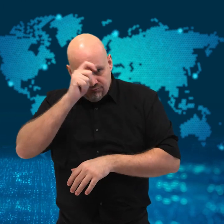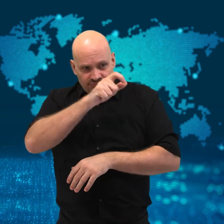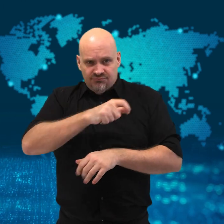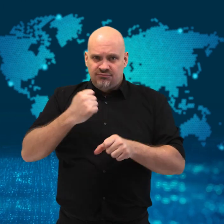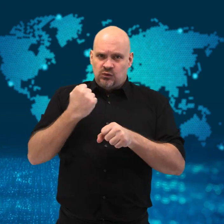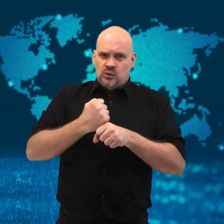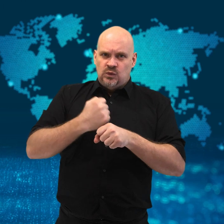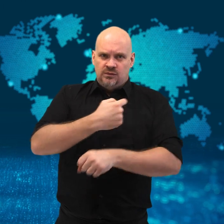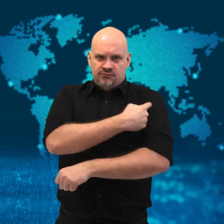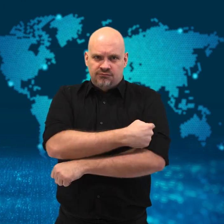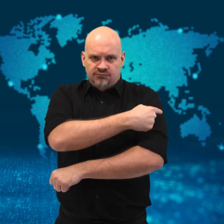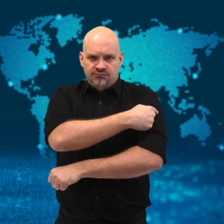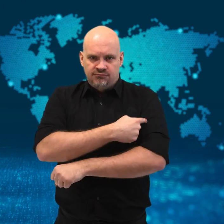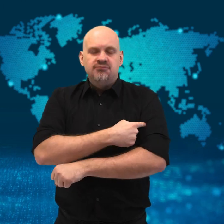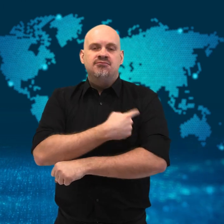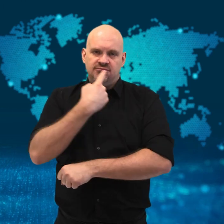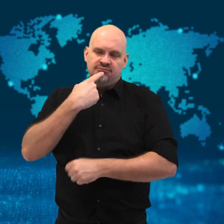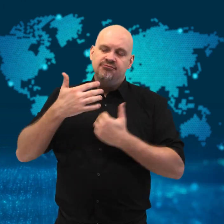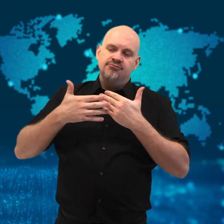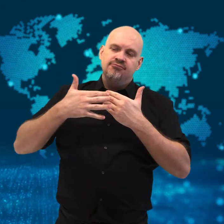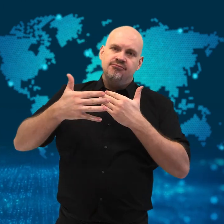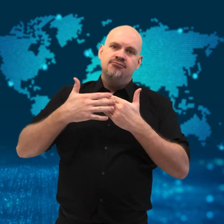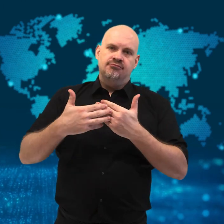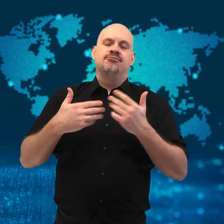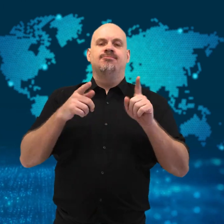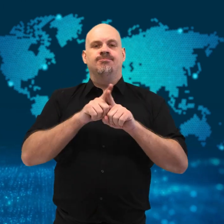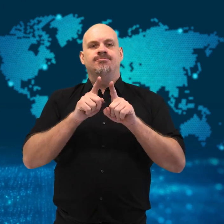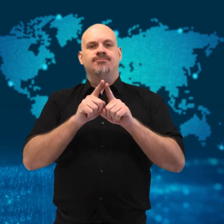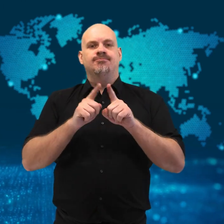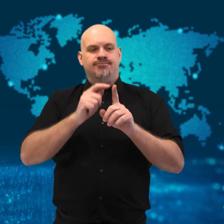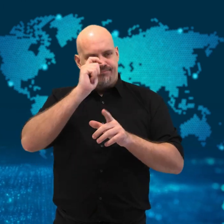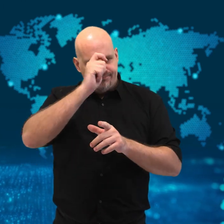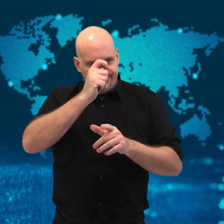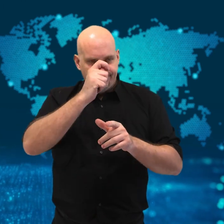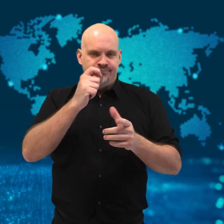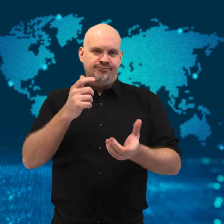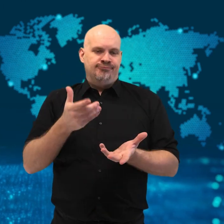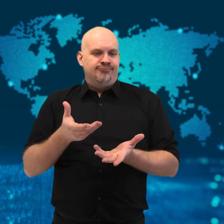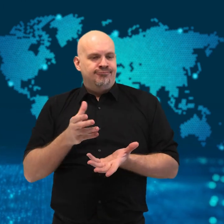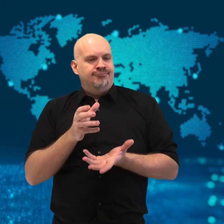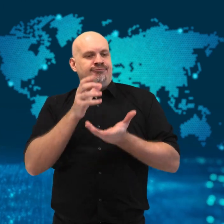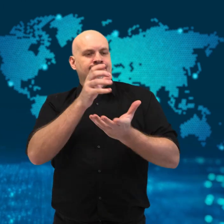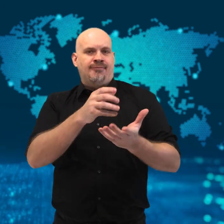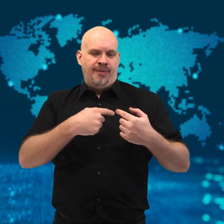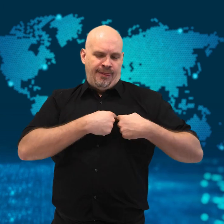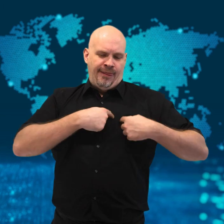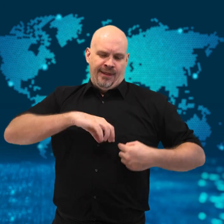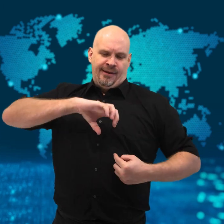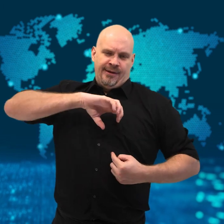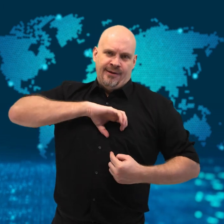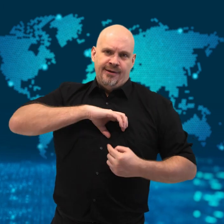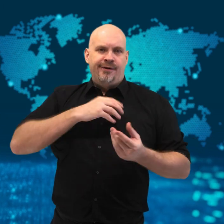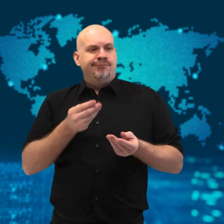continued with the open heart operation in spite of the fire,